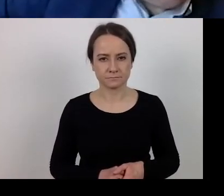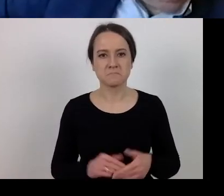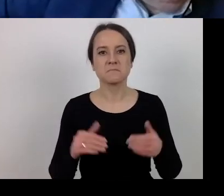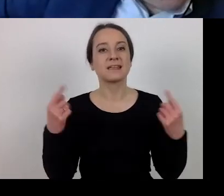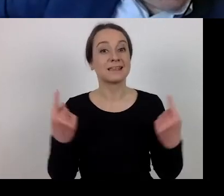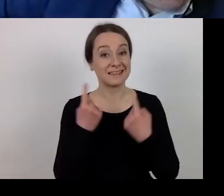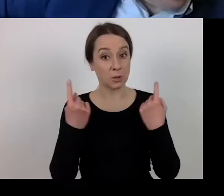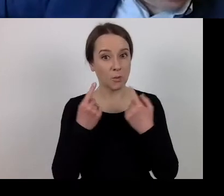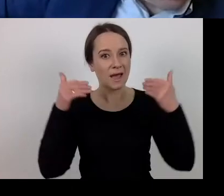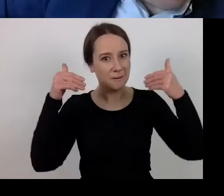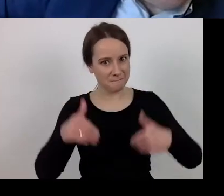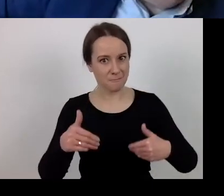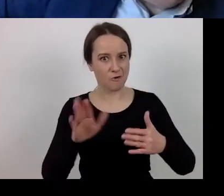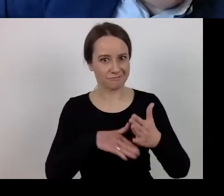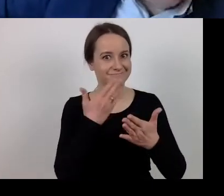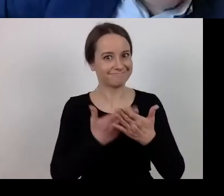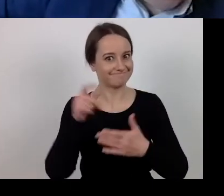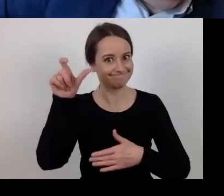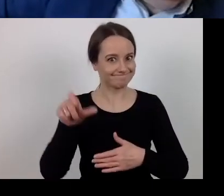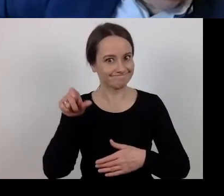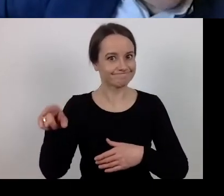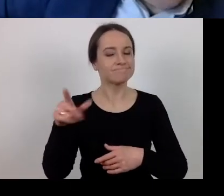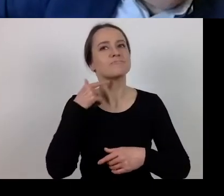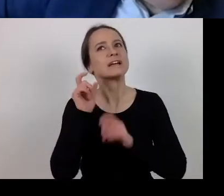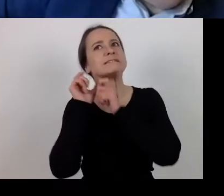the beneficiary requests changes in the project.